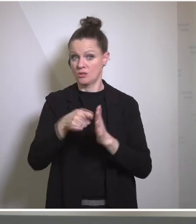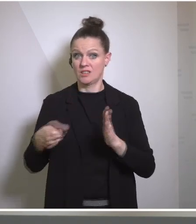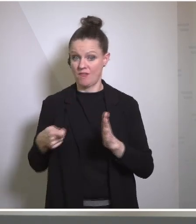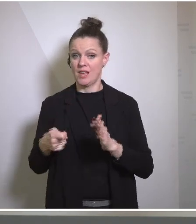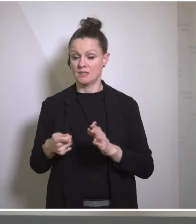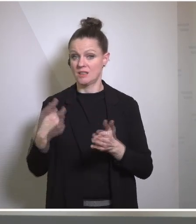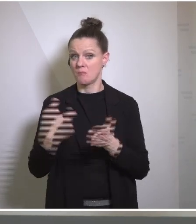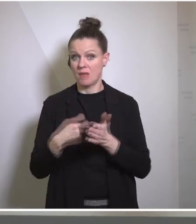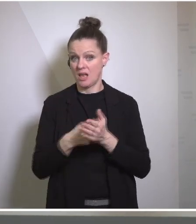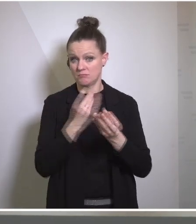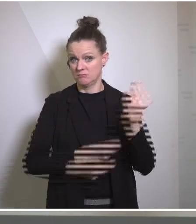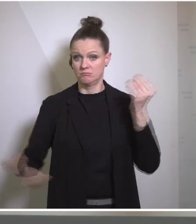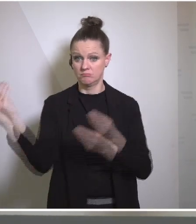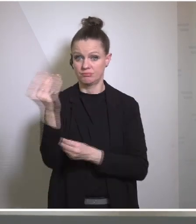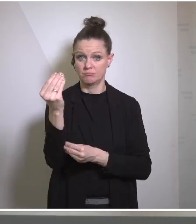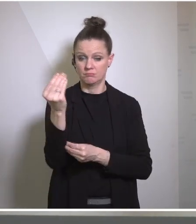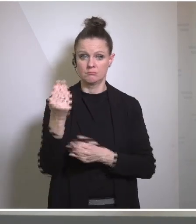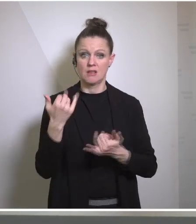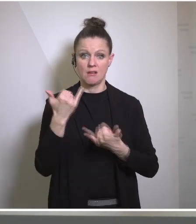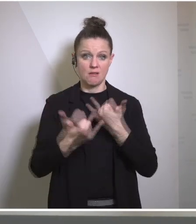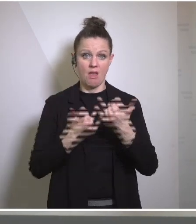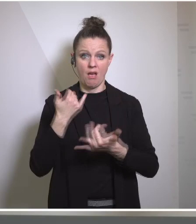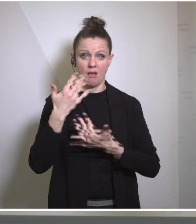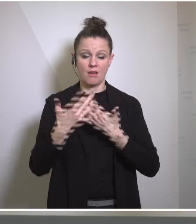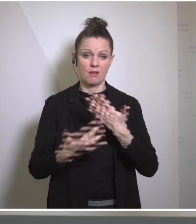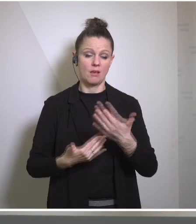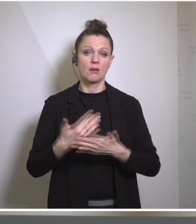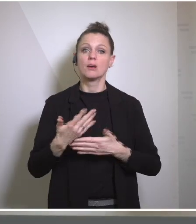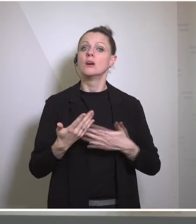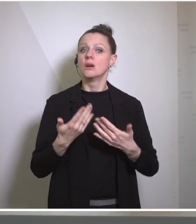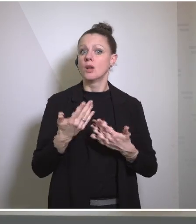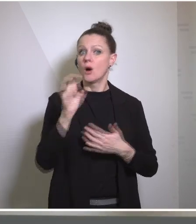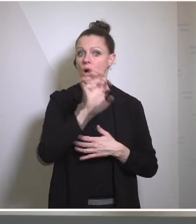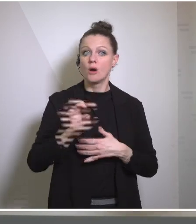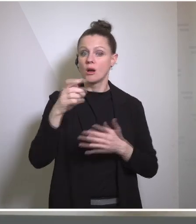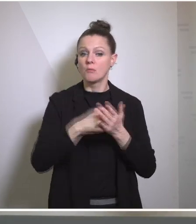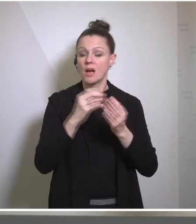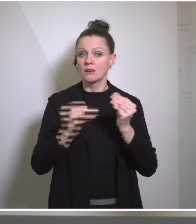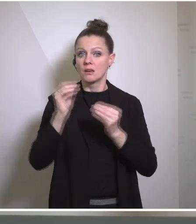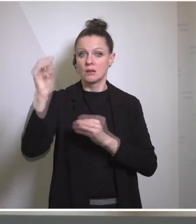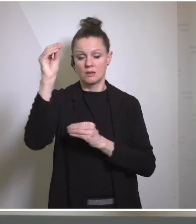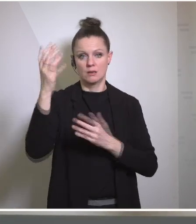why what's happened over the last couple of years in Europe, more broadly, moving away in ways that